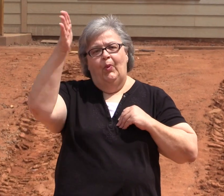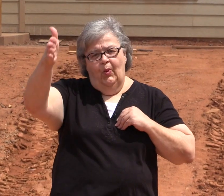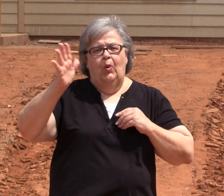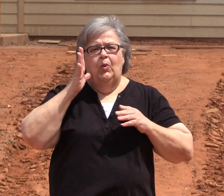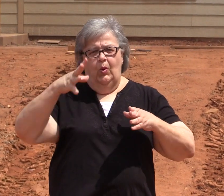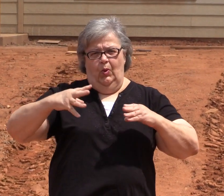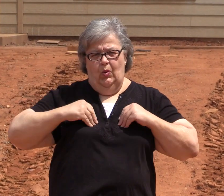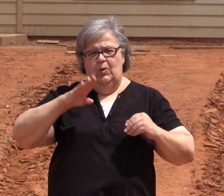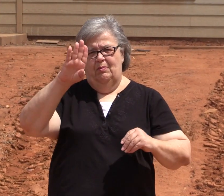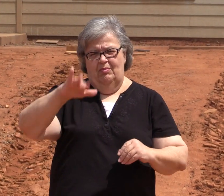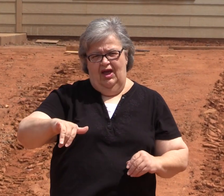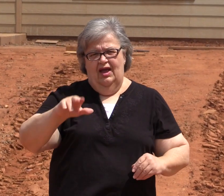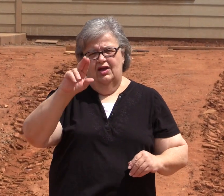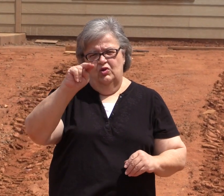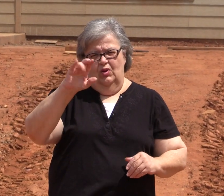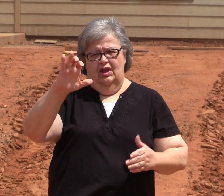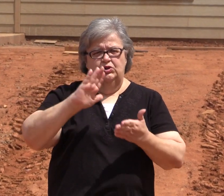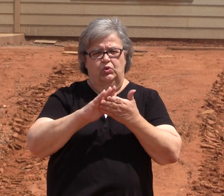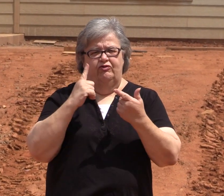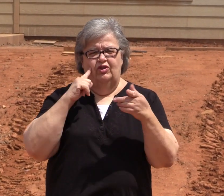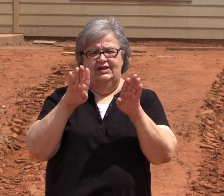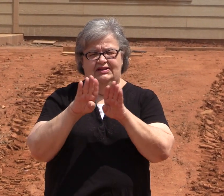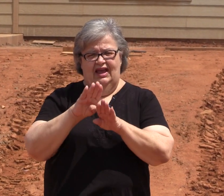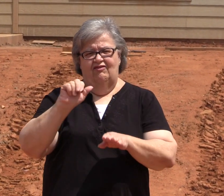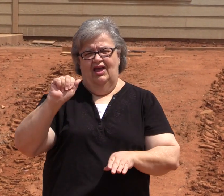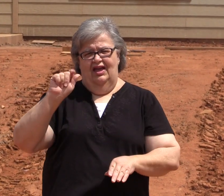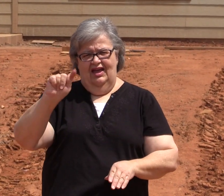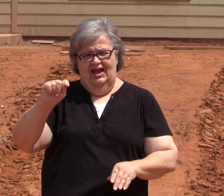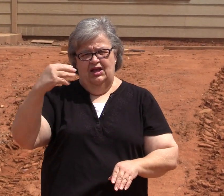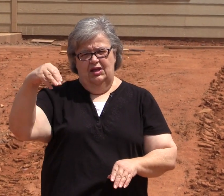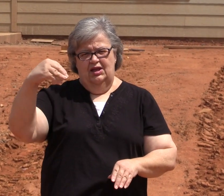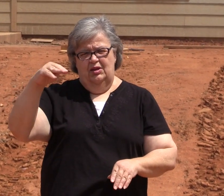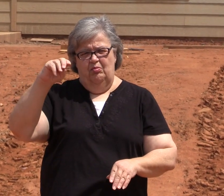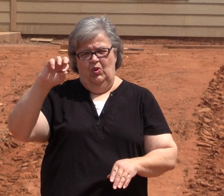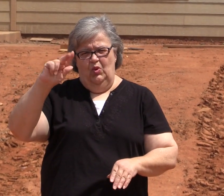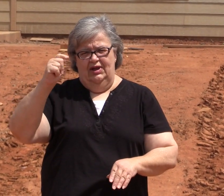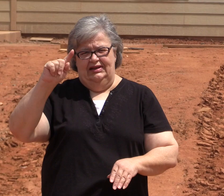This building will be owned by North Carolina School for the Deaf at Morganton Foundation.